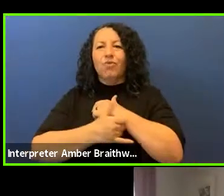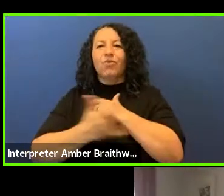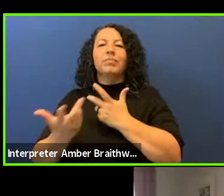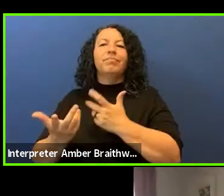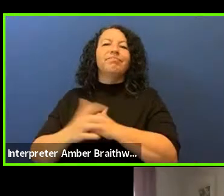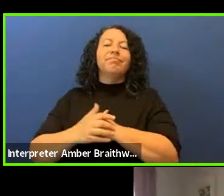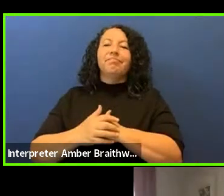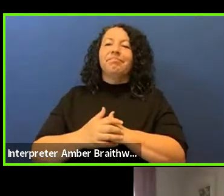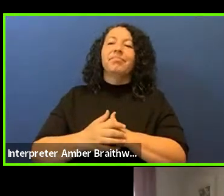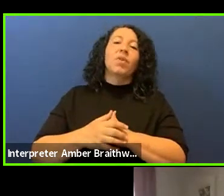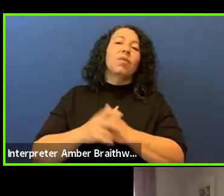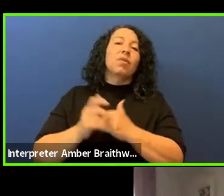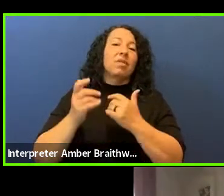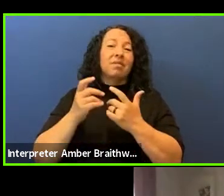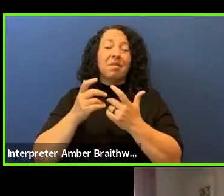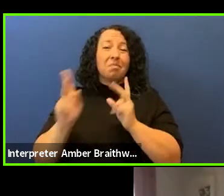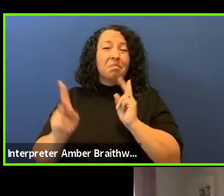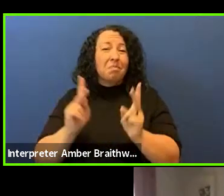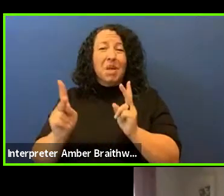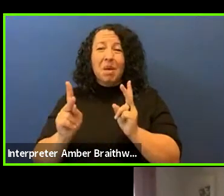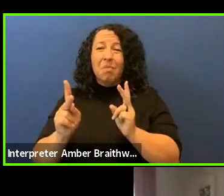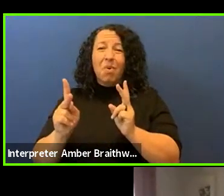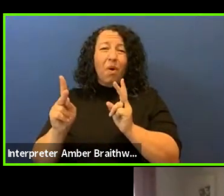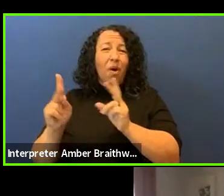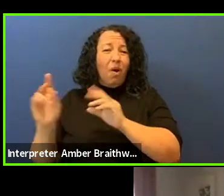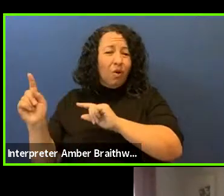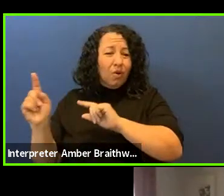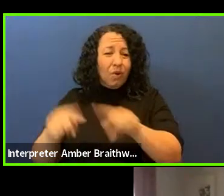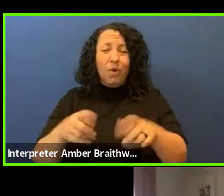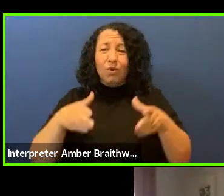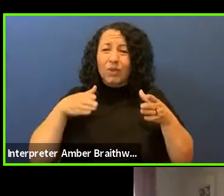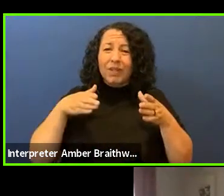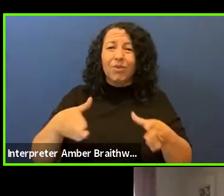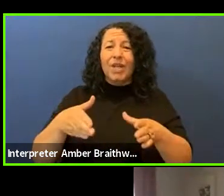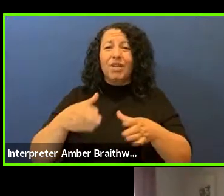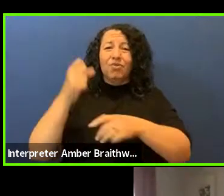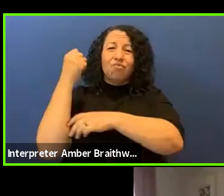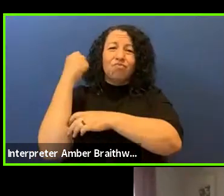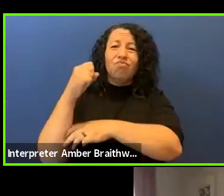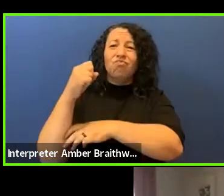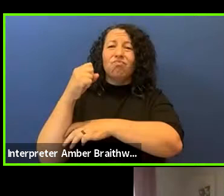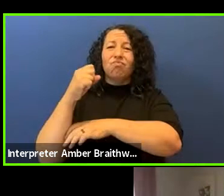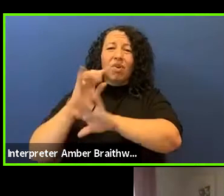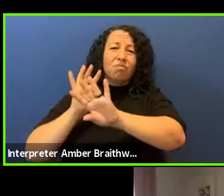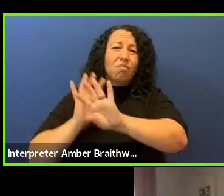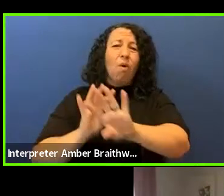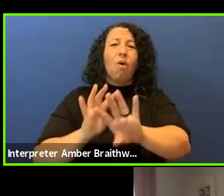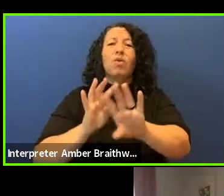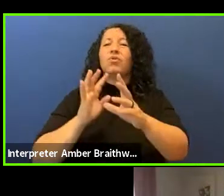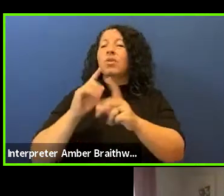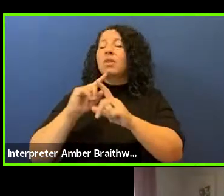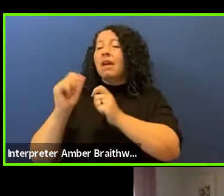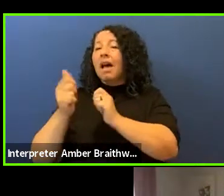Not only are people taking to the streets of cities across the U.S. but athletes and sports commentators